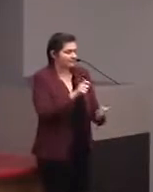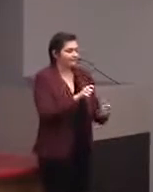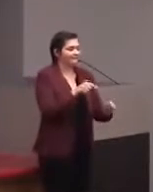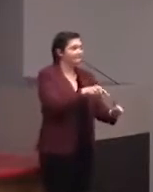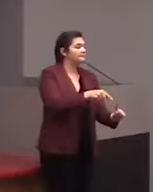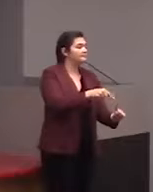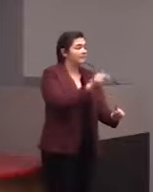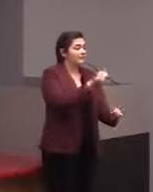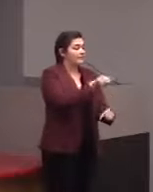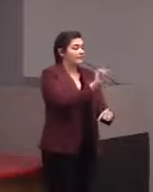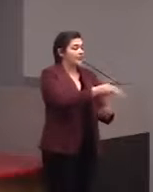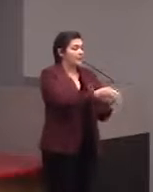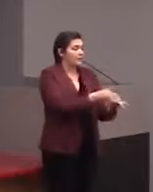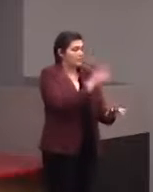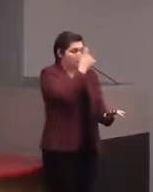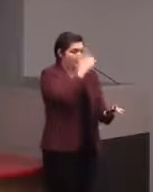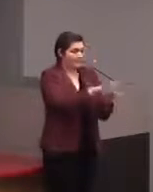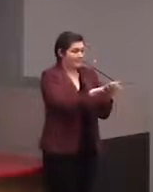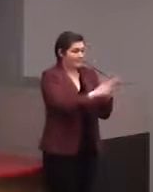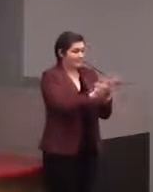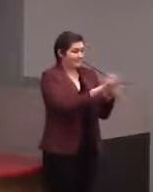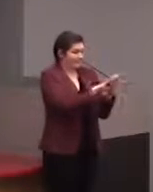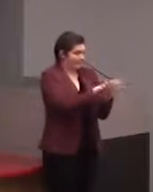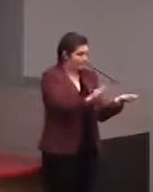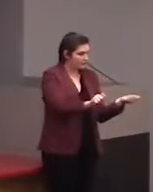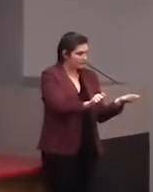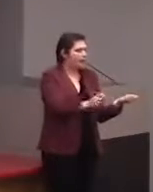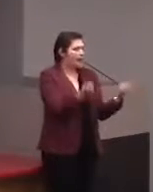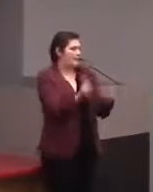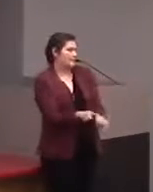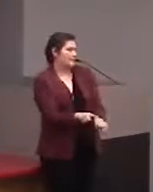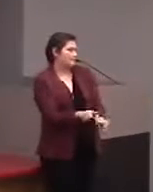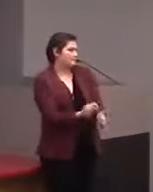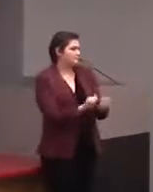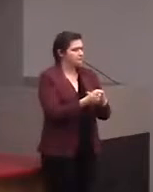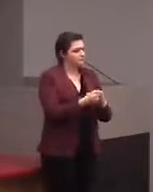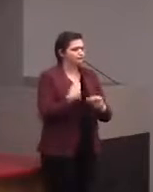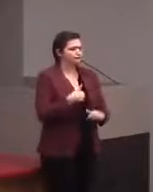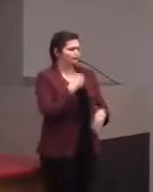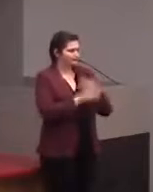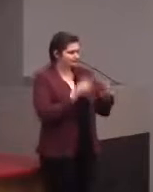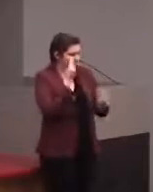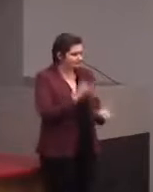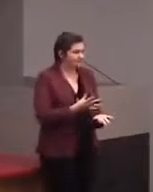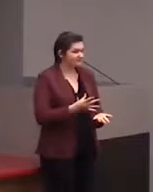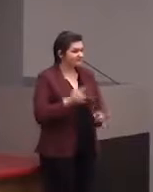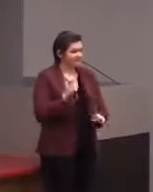So how that affects the brain and how we process information. So that's a really exciting project.